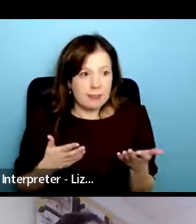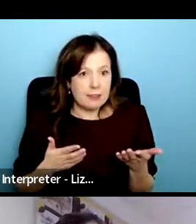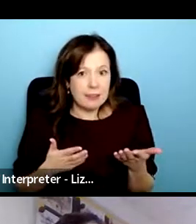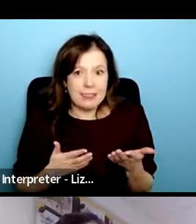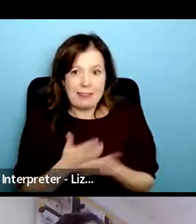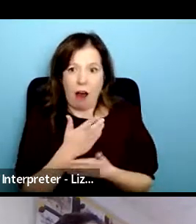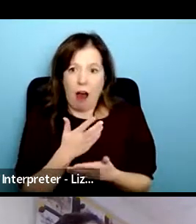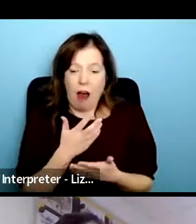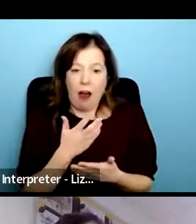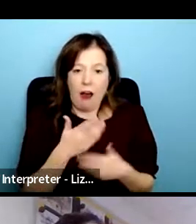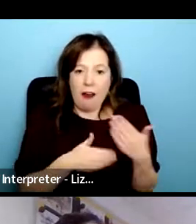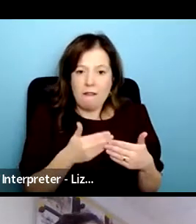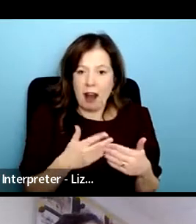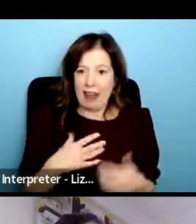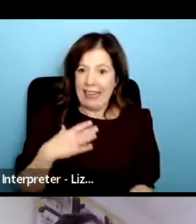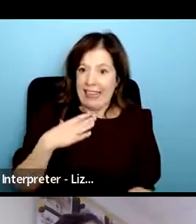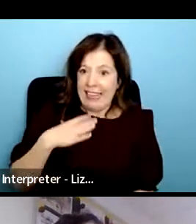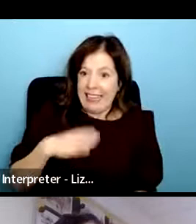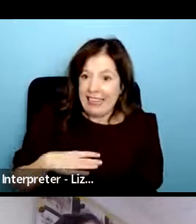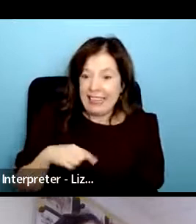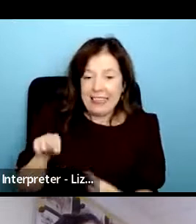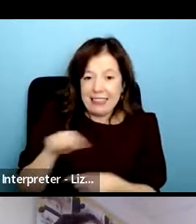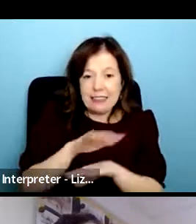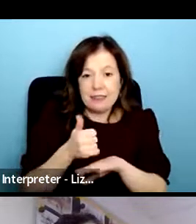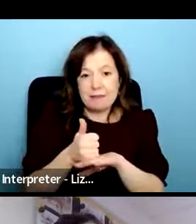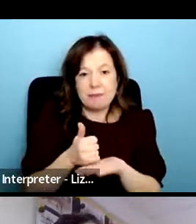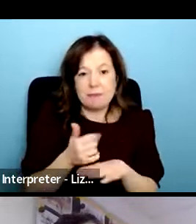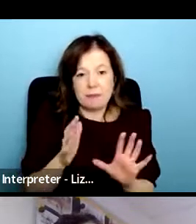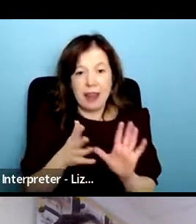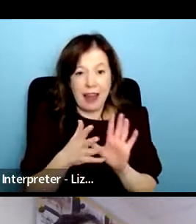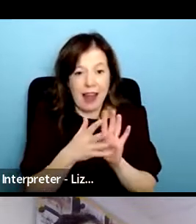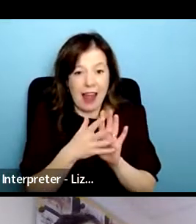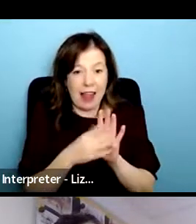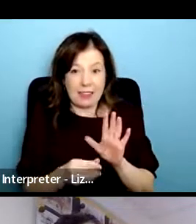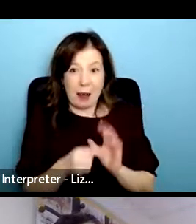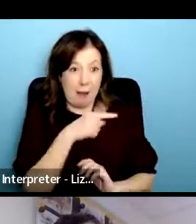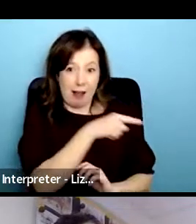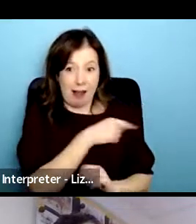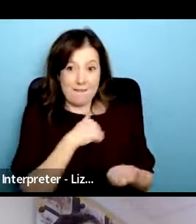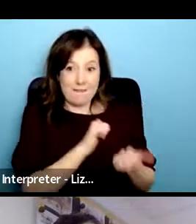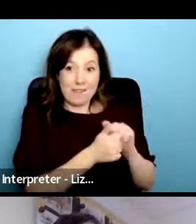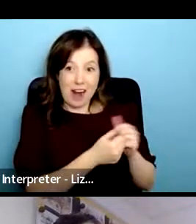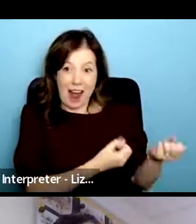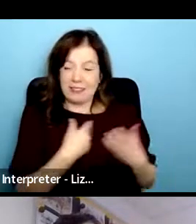this together reminding me my friend once told me you're not the head of the nhs and i feel like it